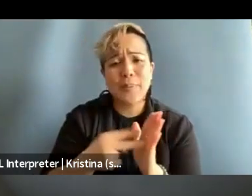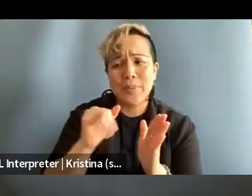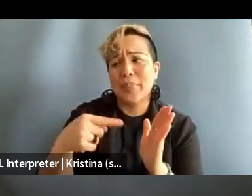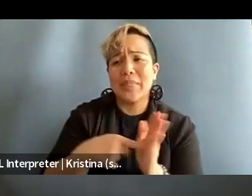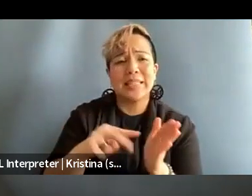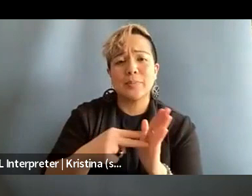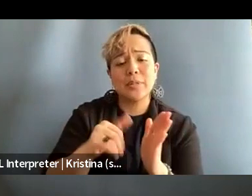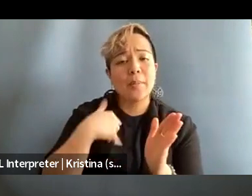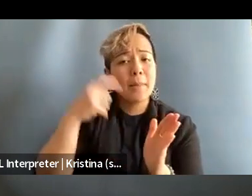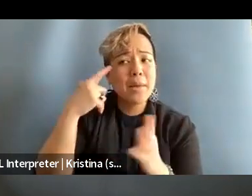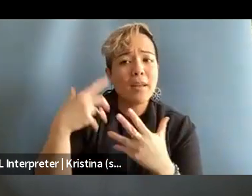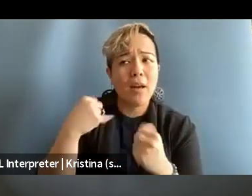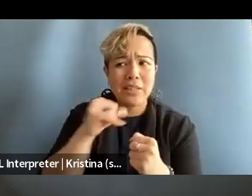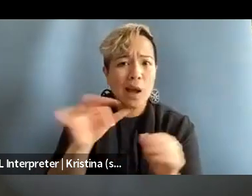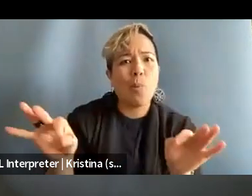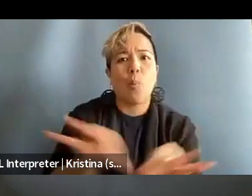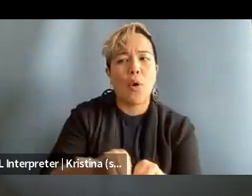that my mental health is not worth taking care of.